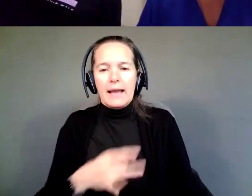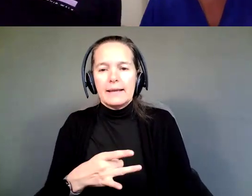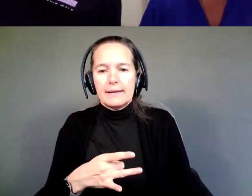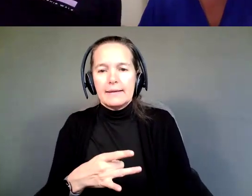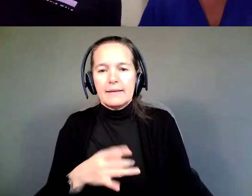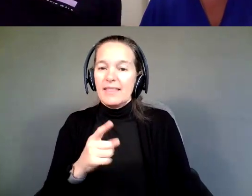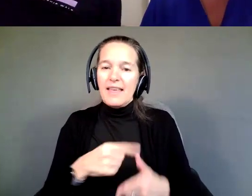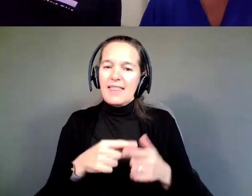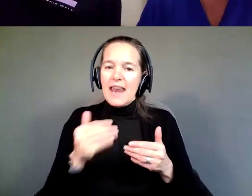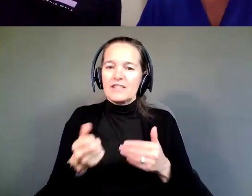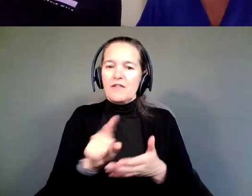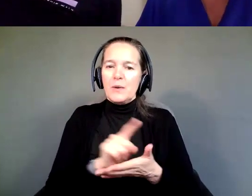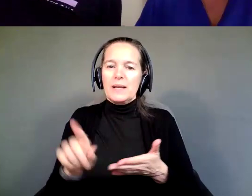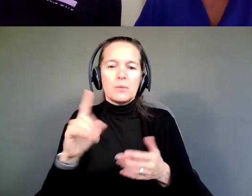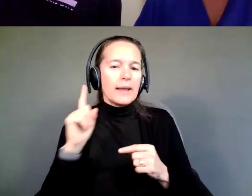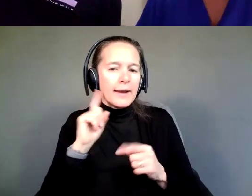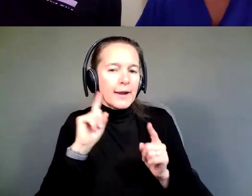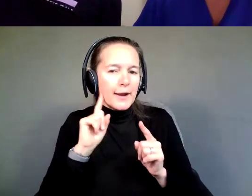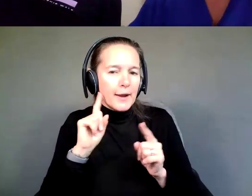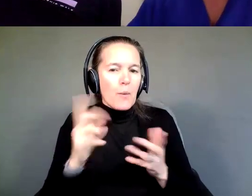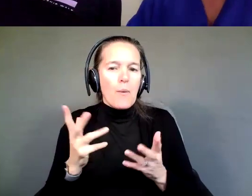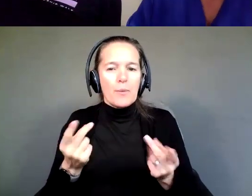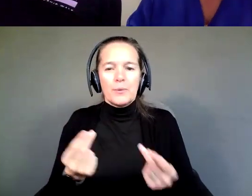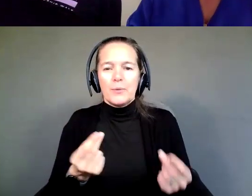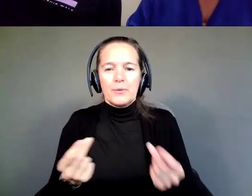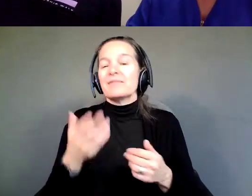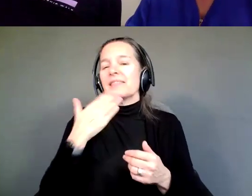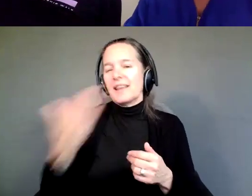wonderful things that we have going. Perfect! Thank you.